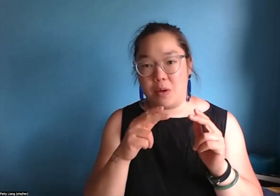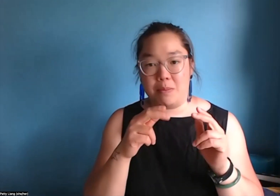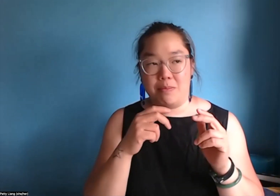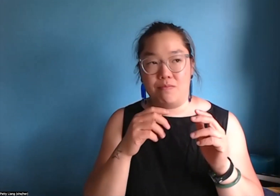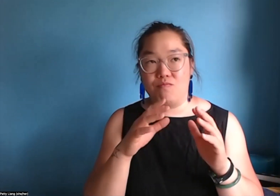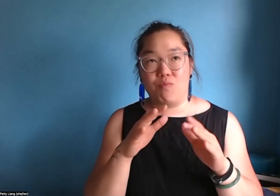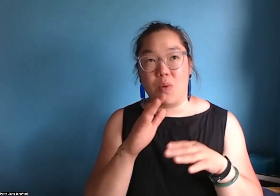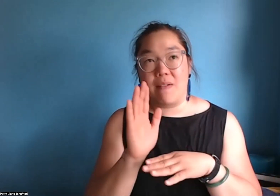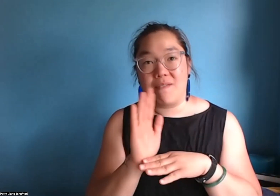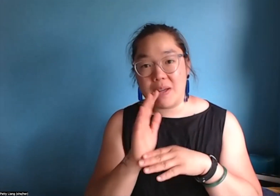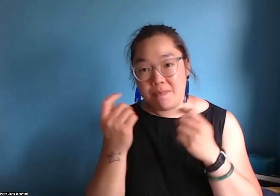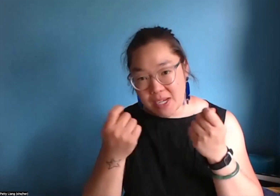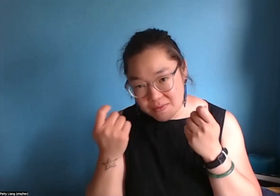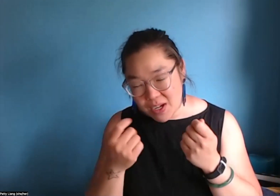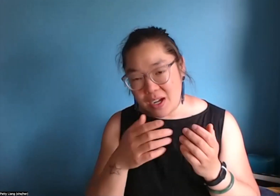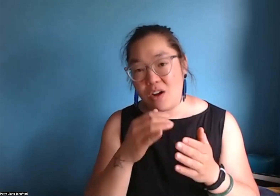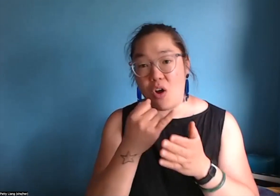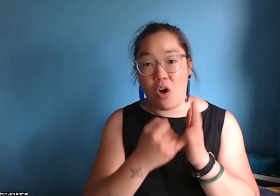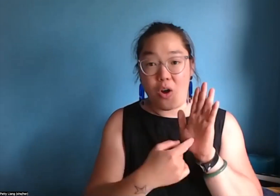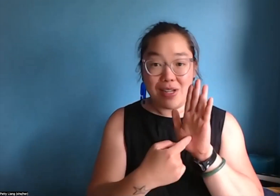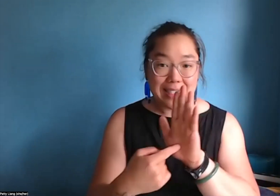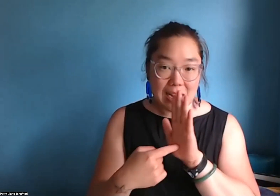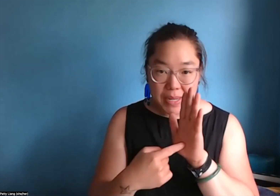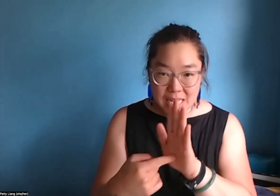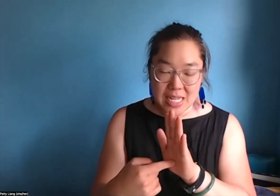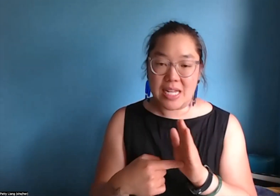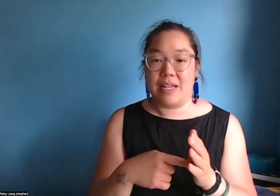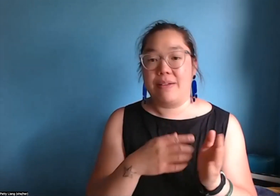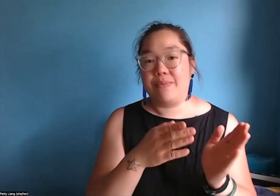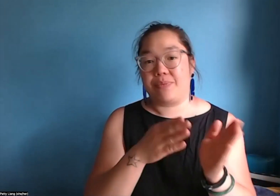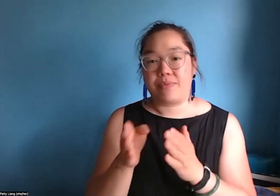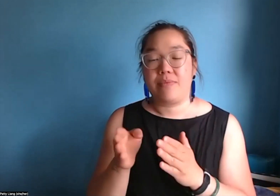some other really cool events for the community - Film Festival, Arts exhibits,